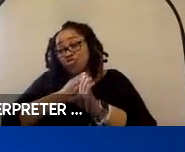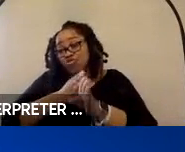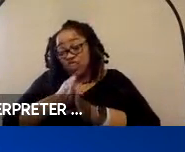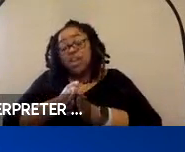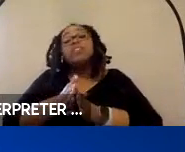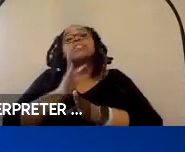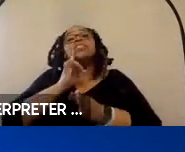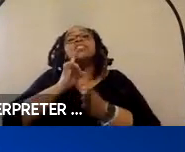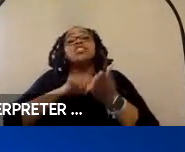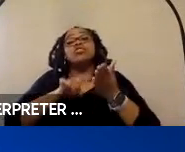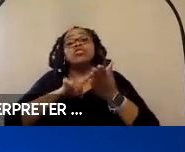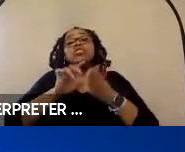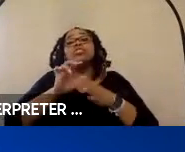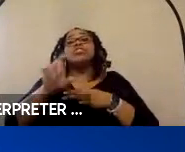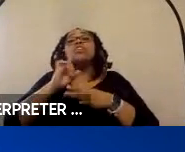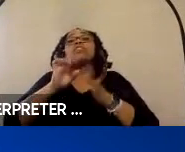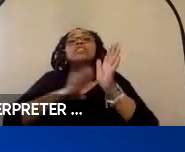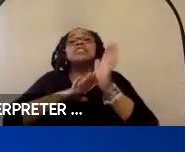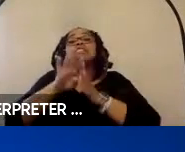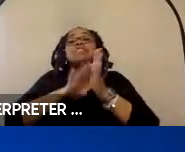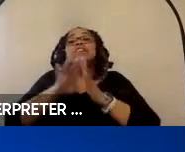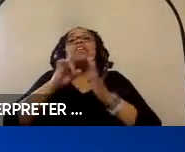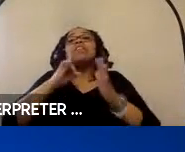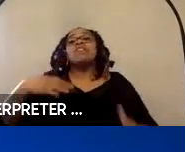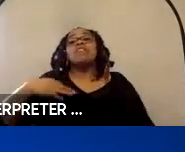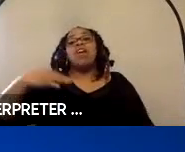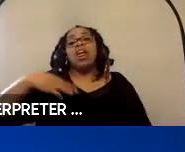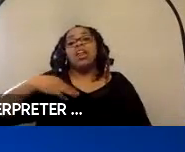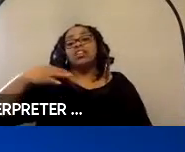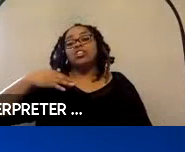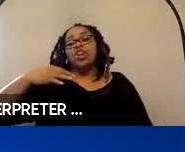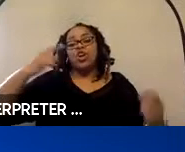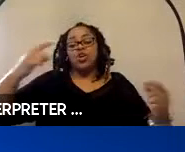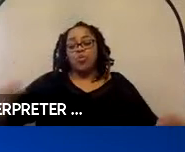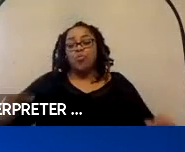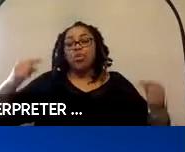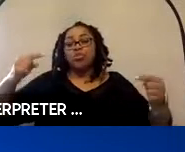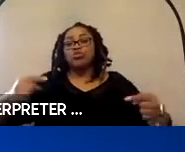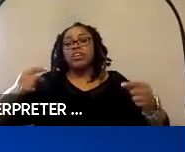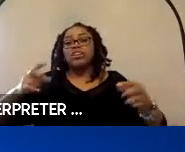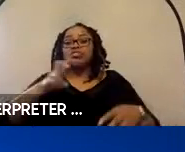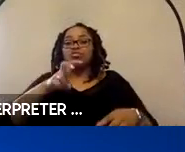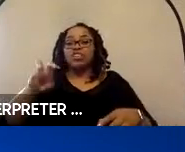contributed to the development of voluntary wheelchair transportation standards and best